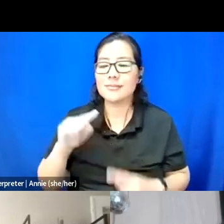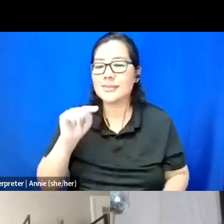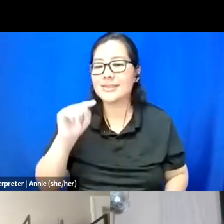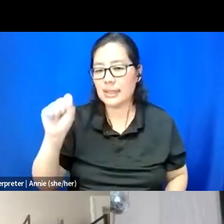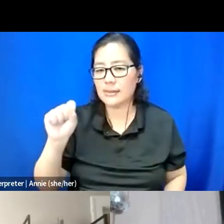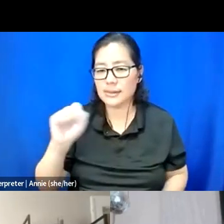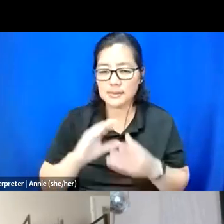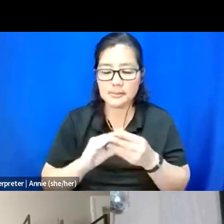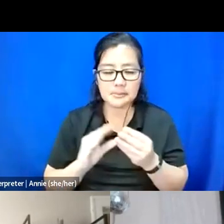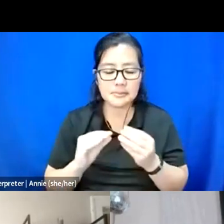I -- OK.